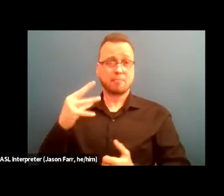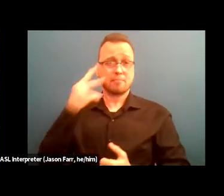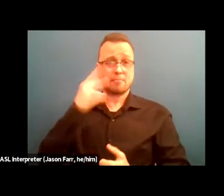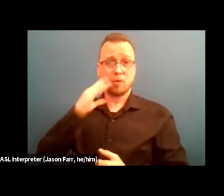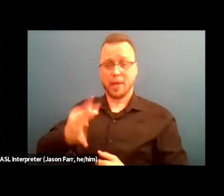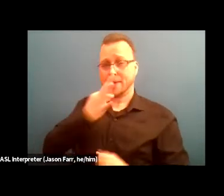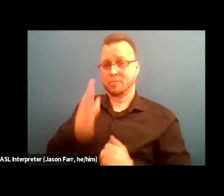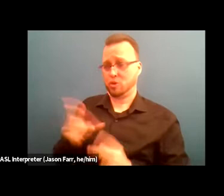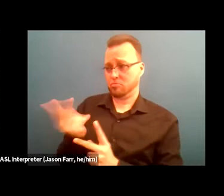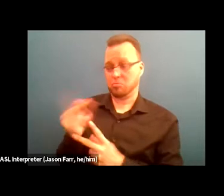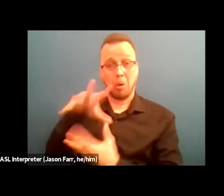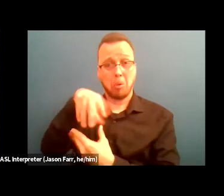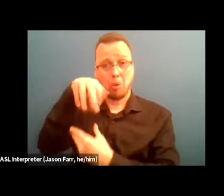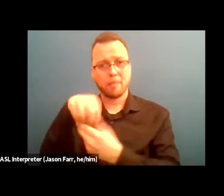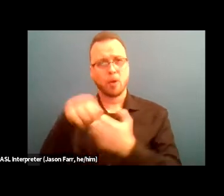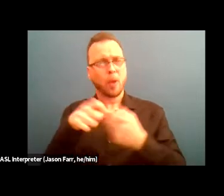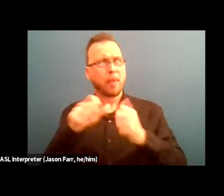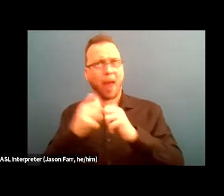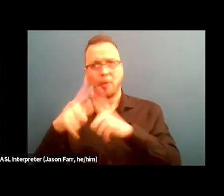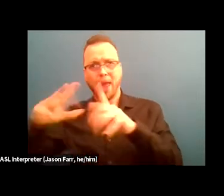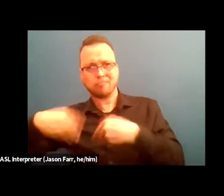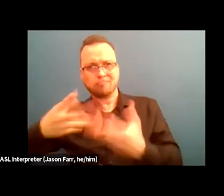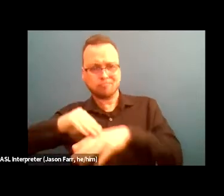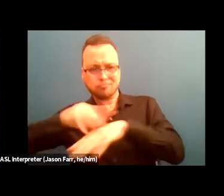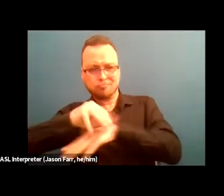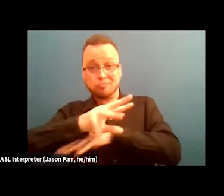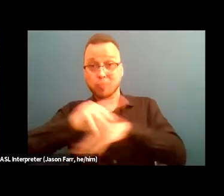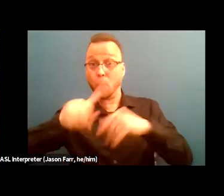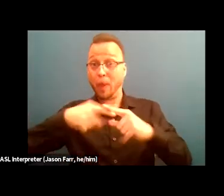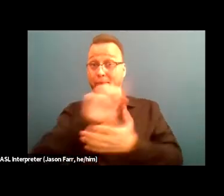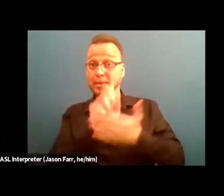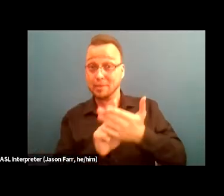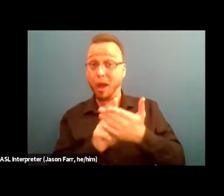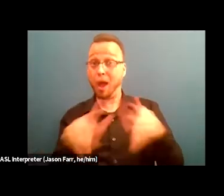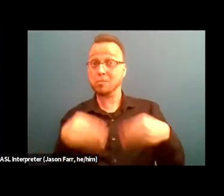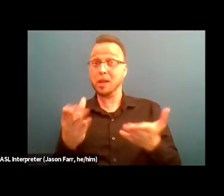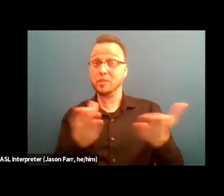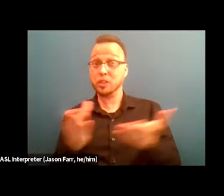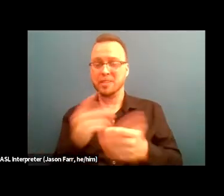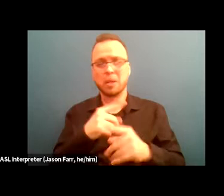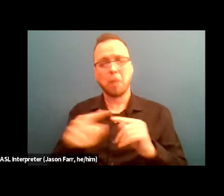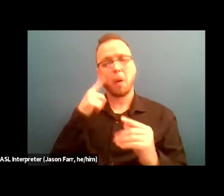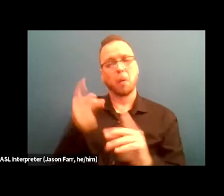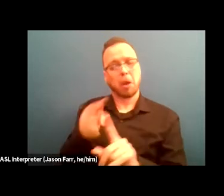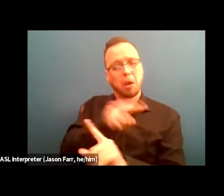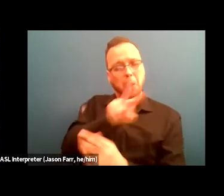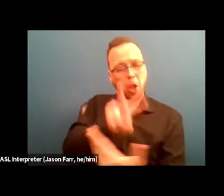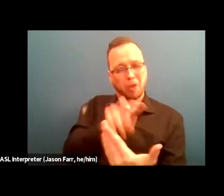and administrative of service delivery. However, the video and sound quality and caption quality were not up to our standards today.